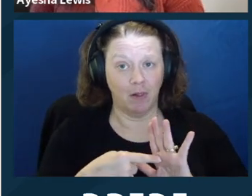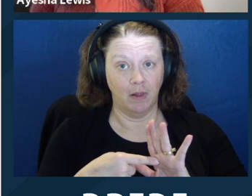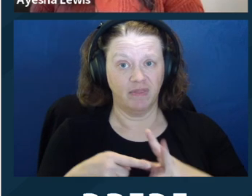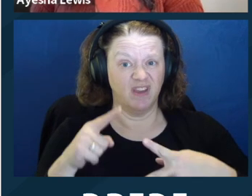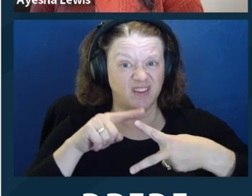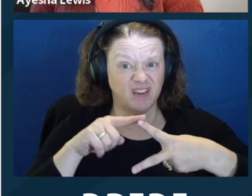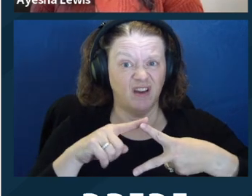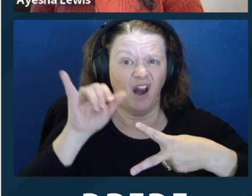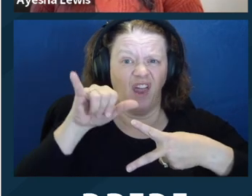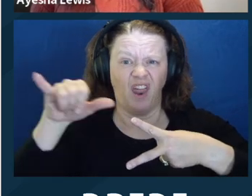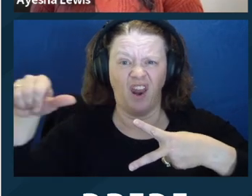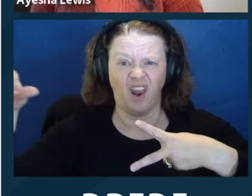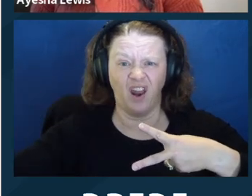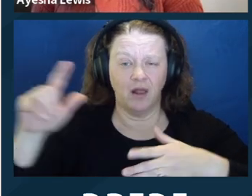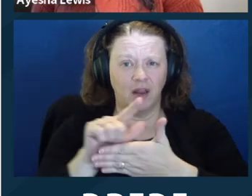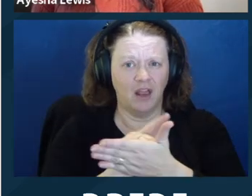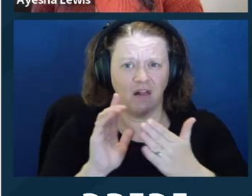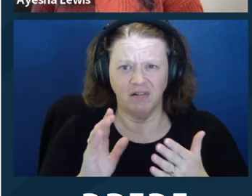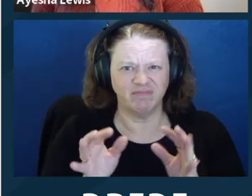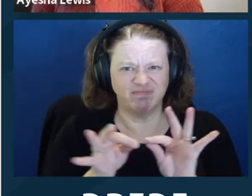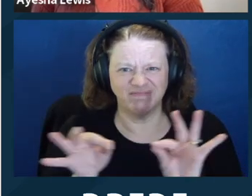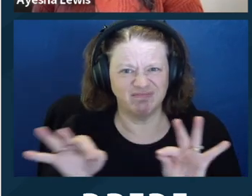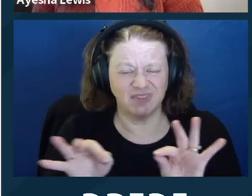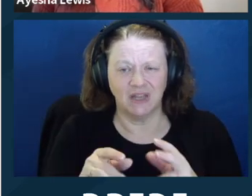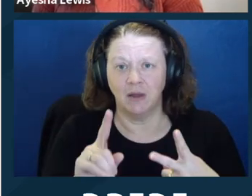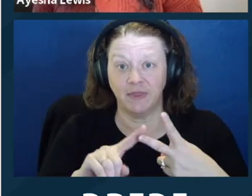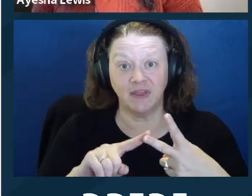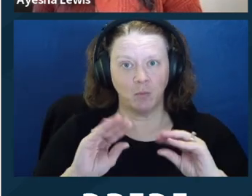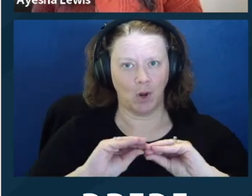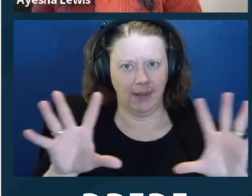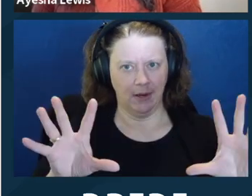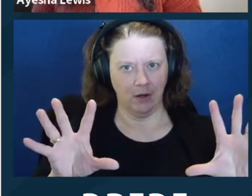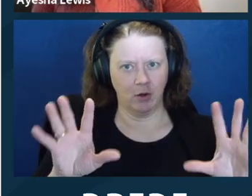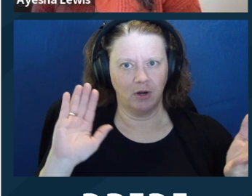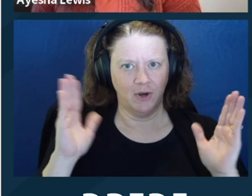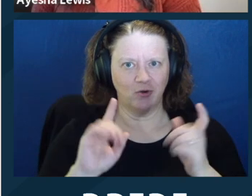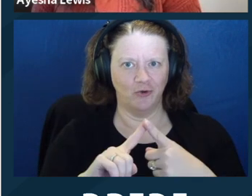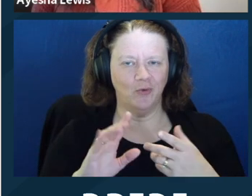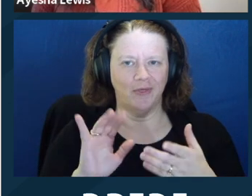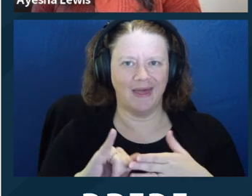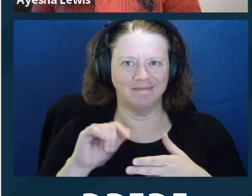think it's important for you to think about how you would communicate this to someone